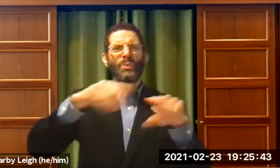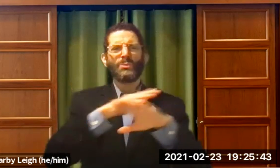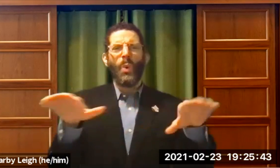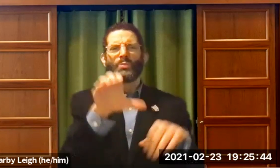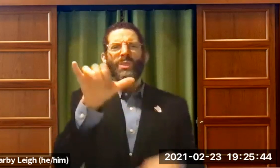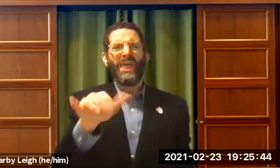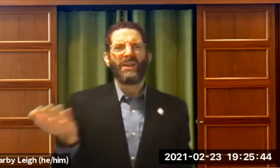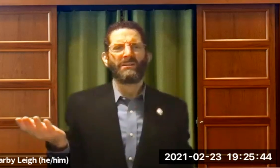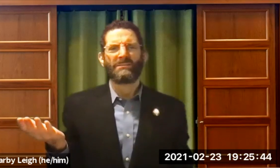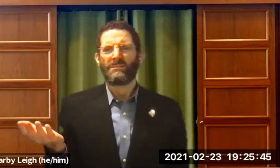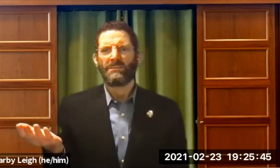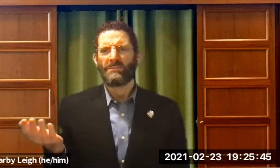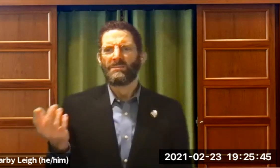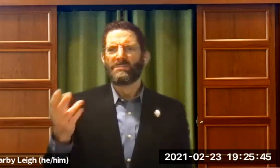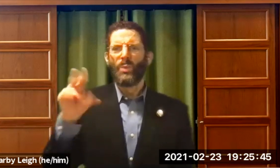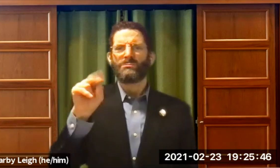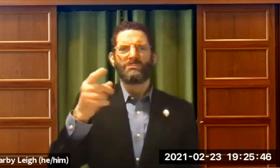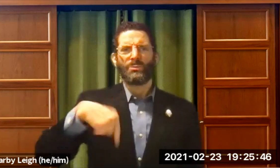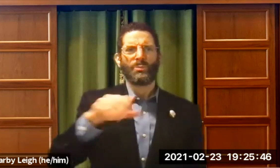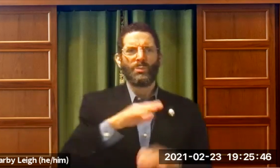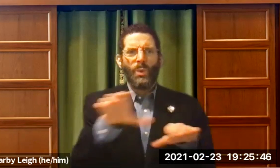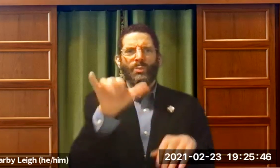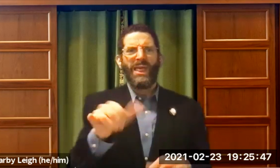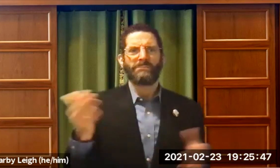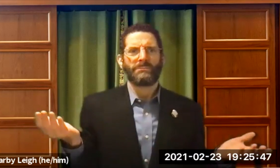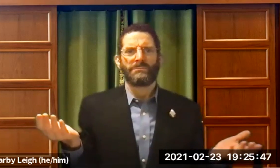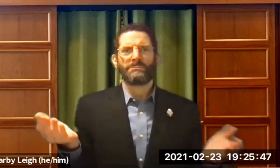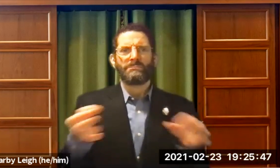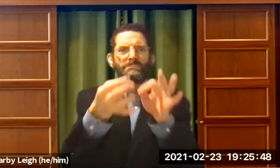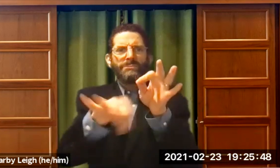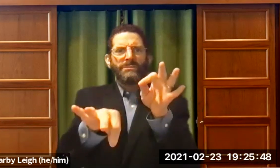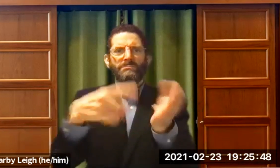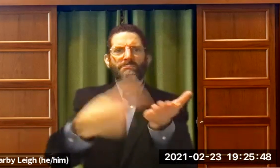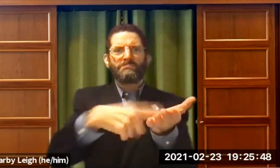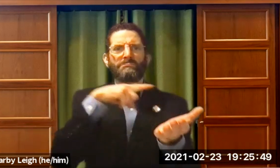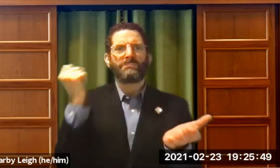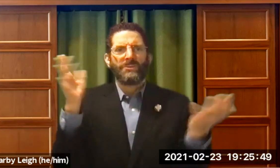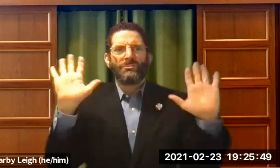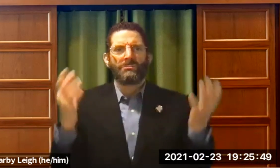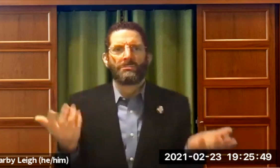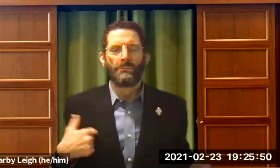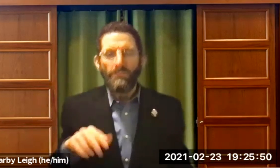my father and said no. No, we don't do that. No, we don't do that. That was it.